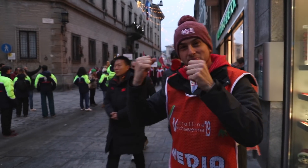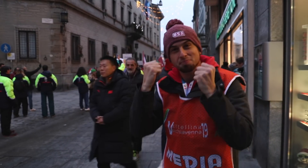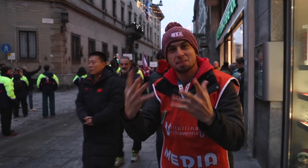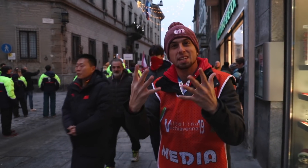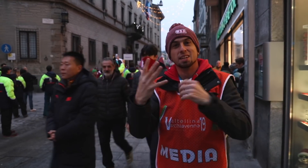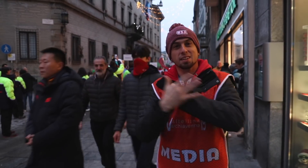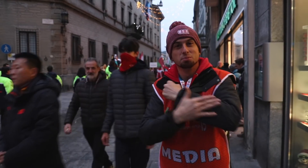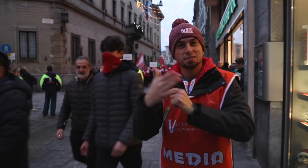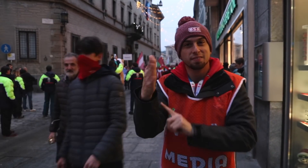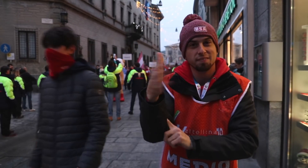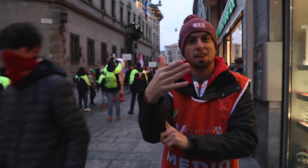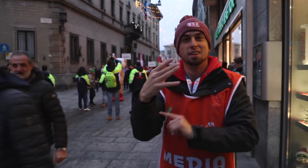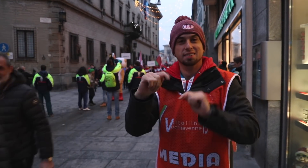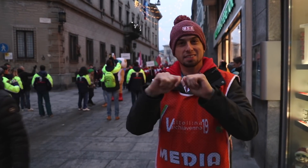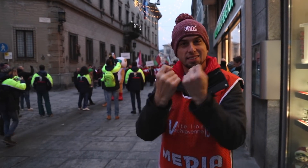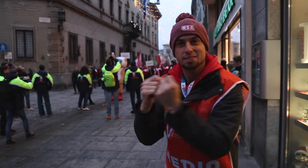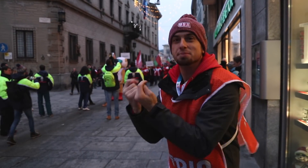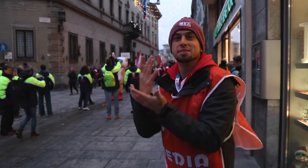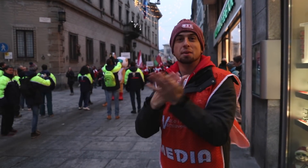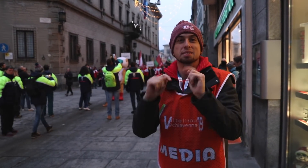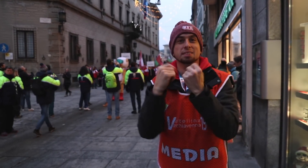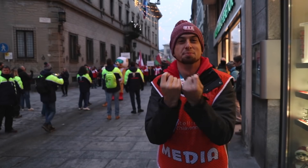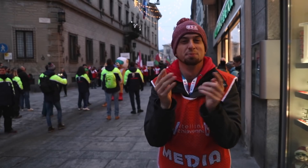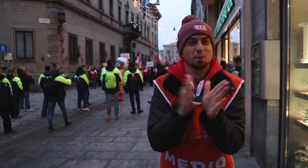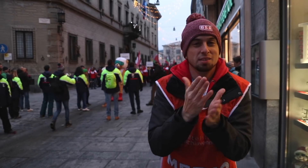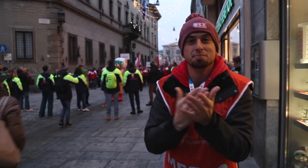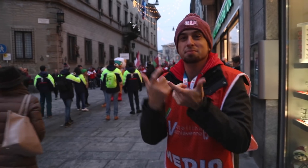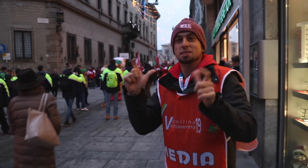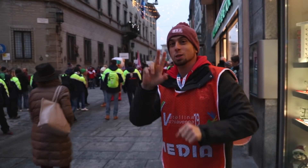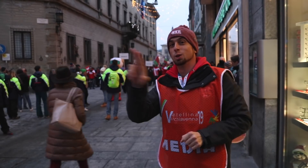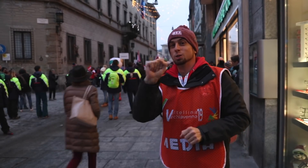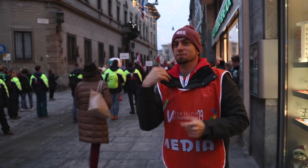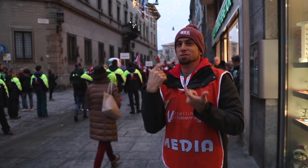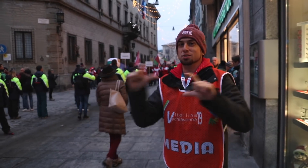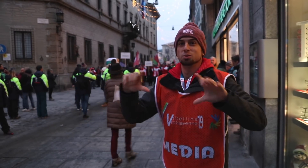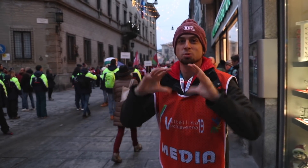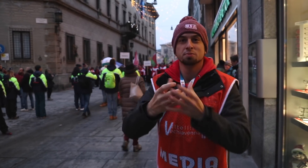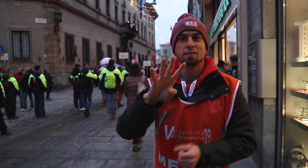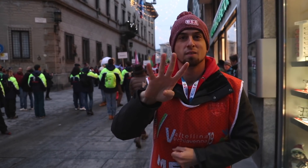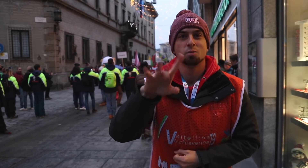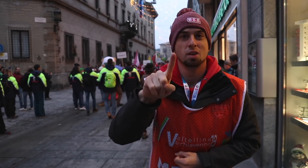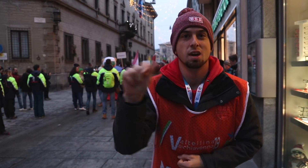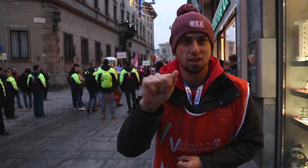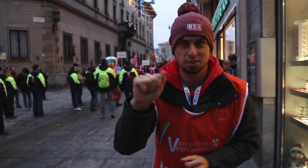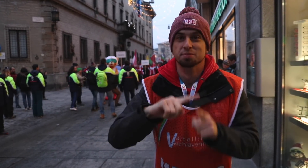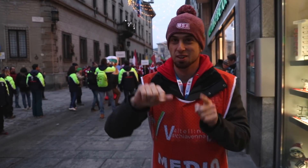There are many flags and teams. Some teams are small and some are big. The U.S. has a large group with 41 athletes,